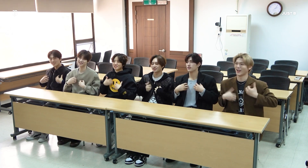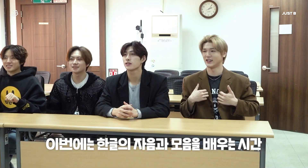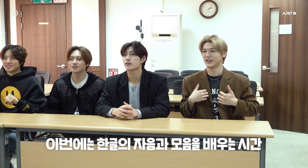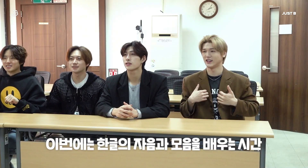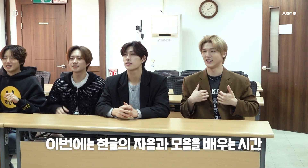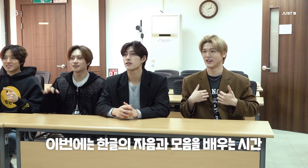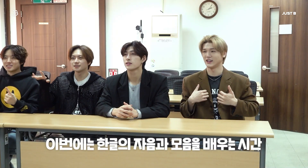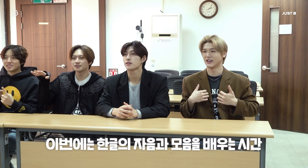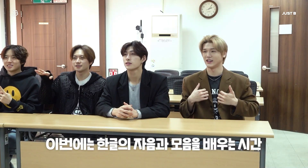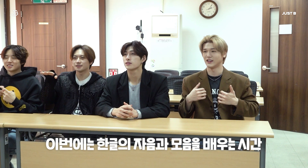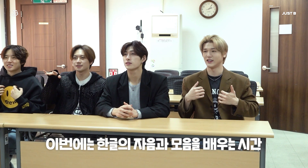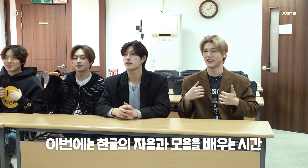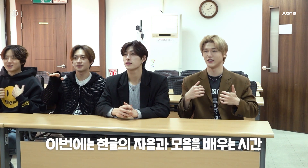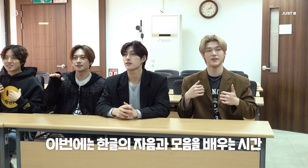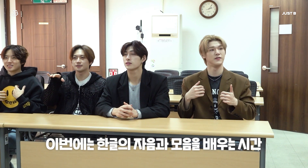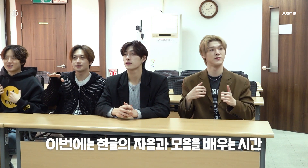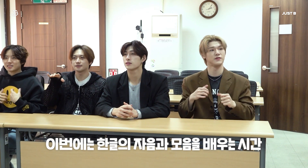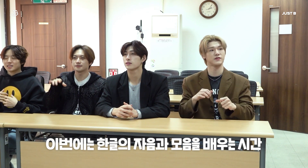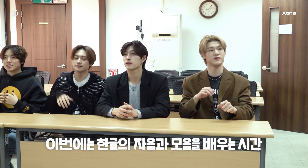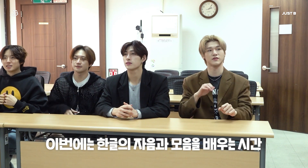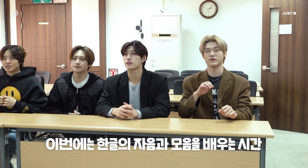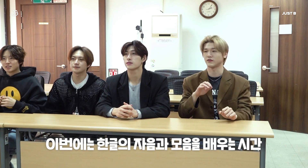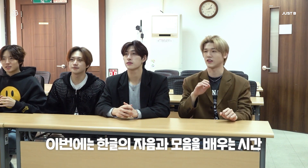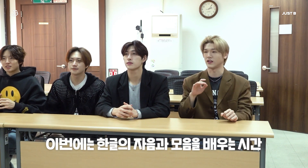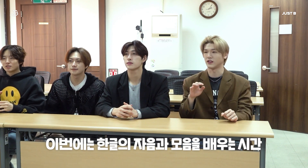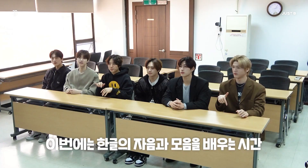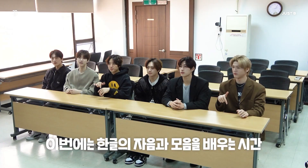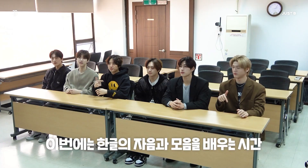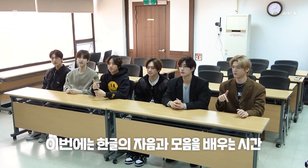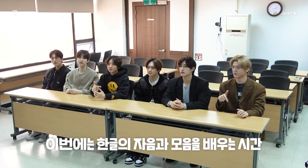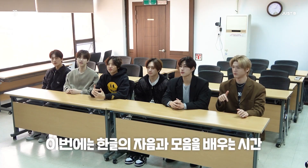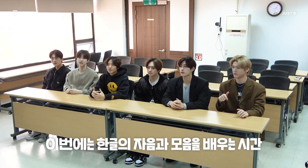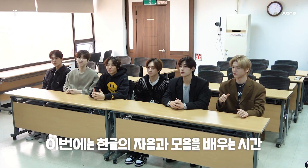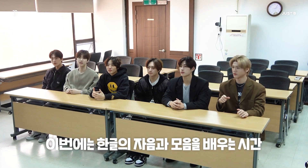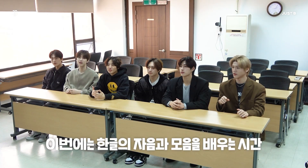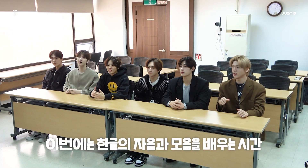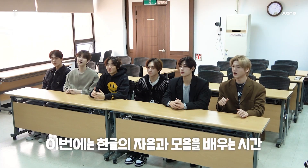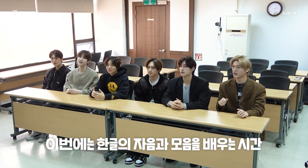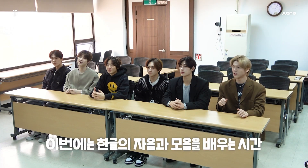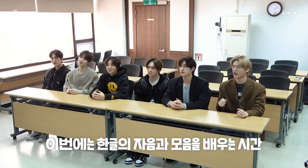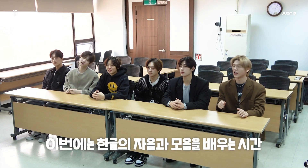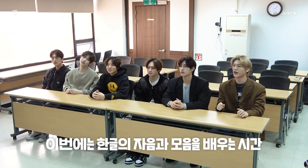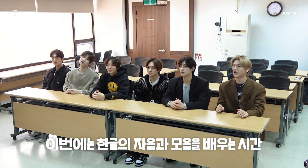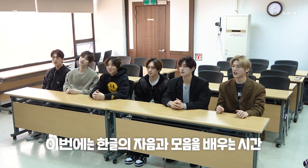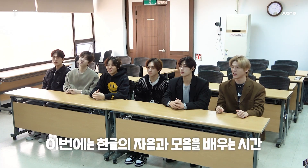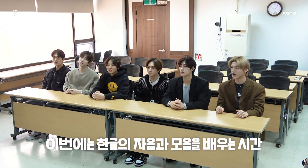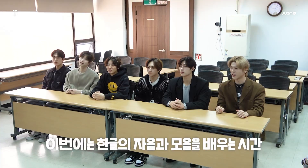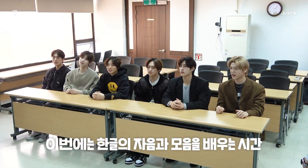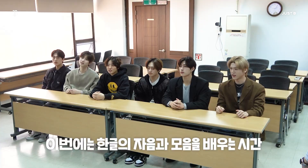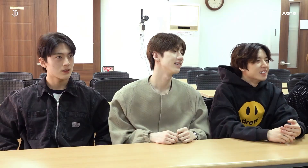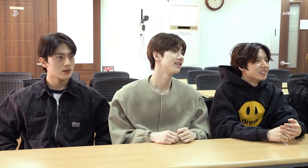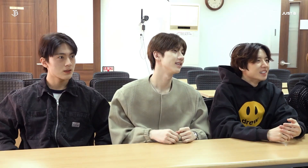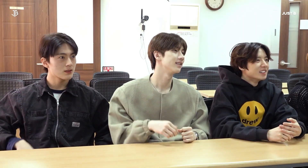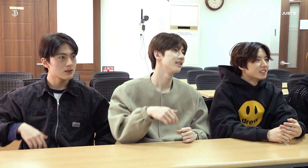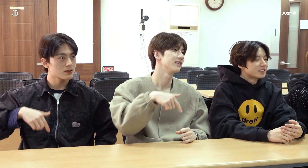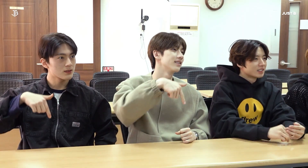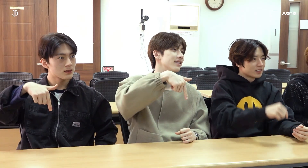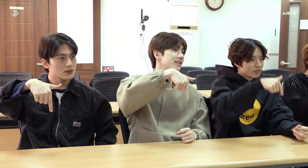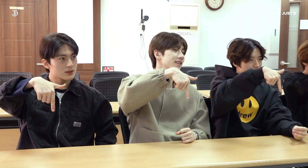[Next is learning the consonants and vowels of hangeul] Now, you're going to learn finger spelling - Okay A, B, C, D... Let's learn how to spell with fingers This is G ('ㄱ')